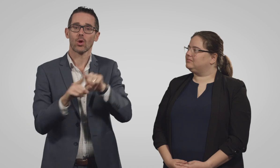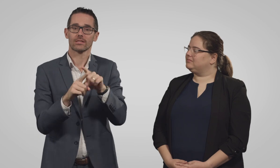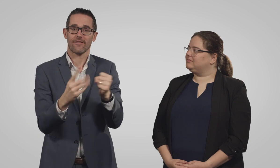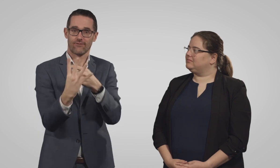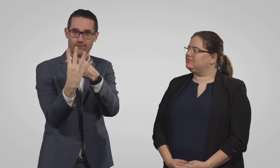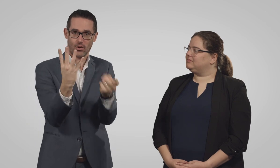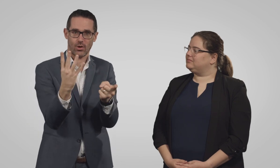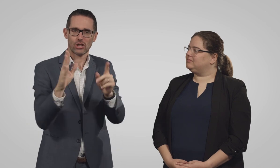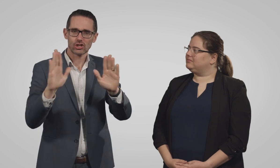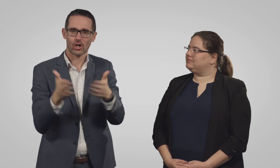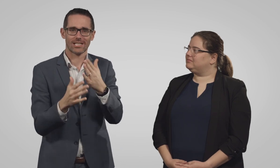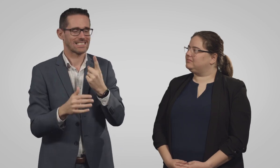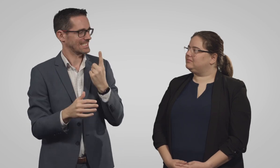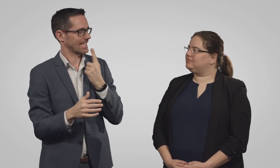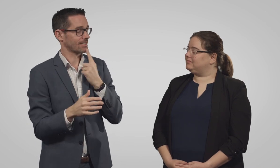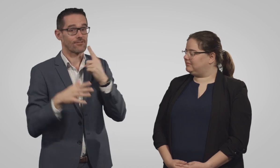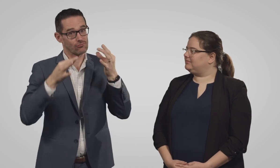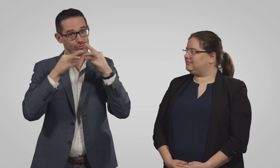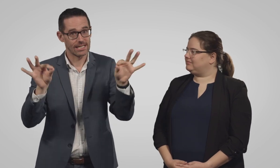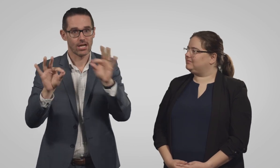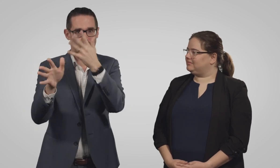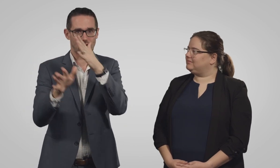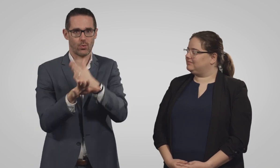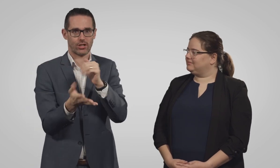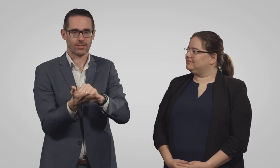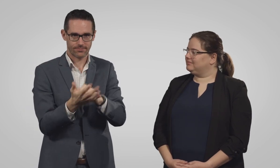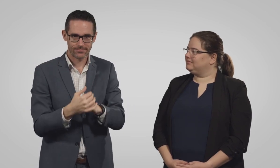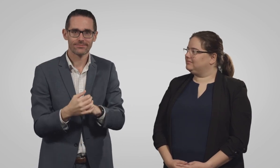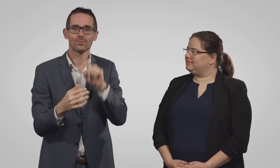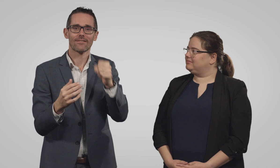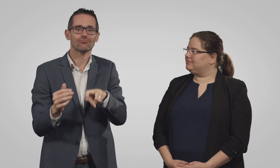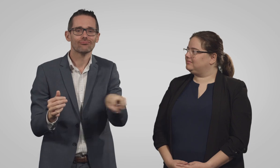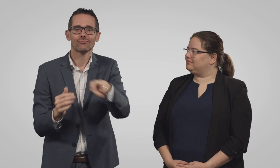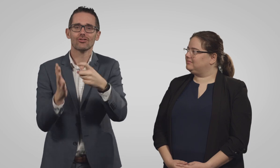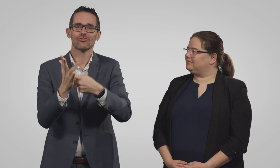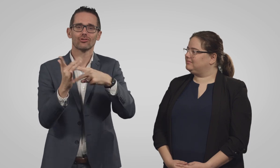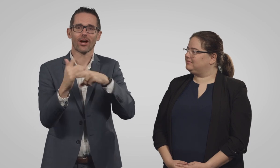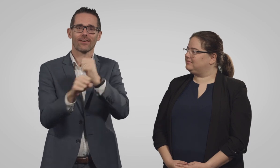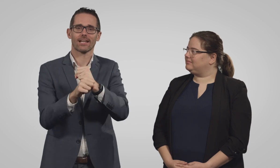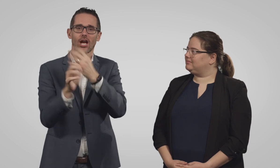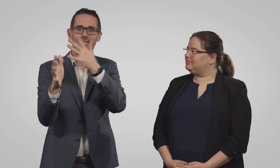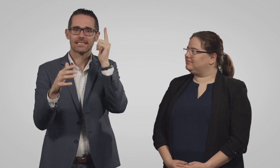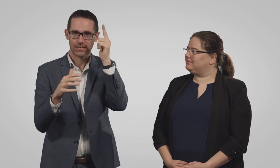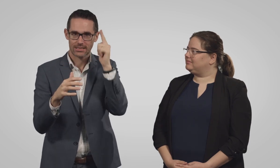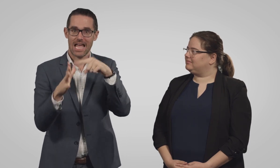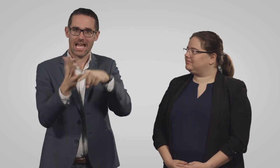There will also be four short, free Auslan workshops, as well as roving Auslan teachers